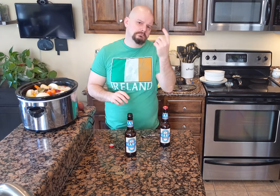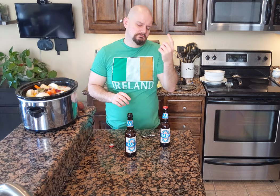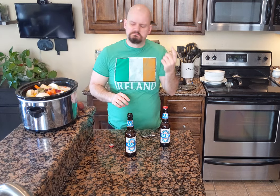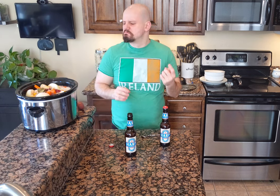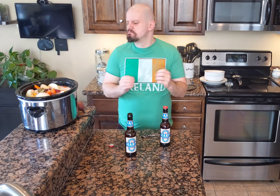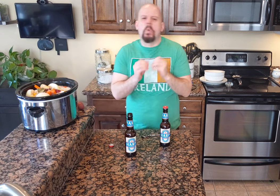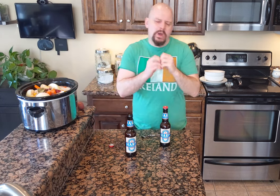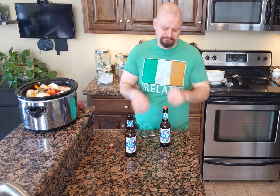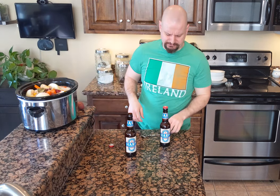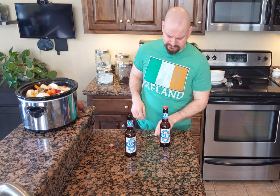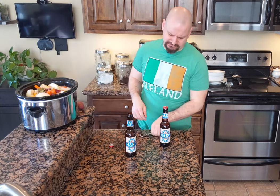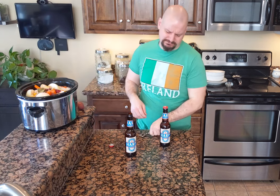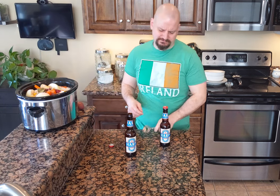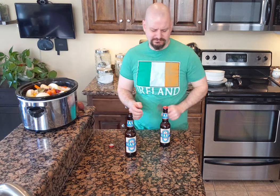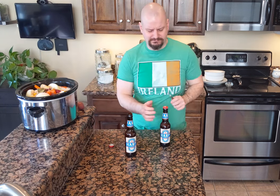More.